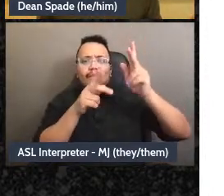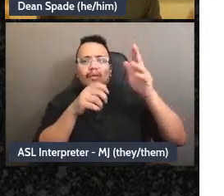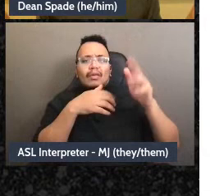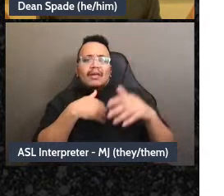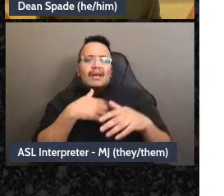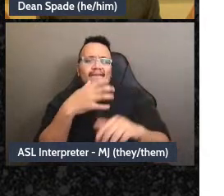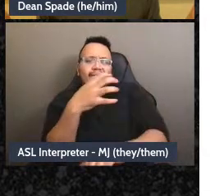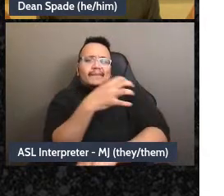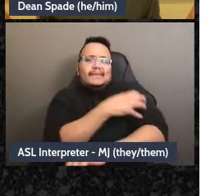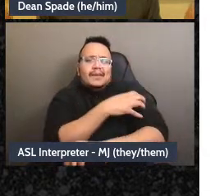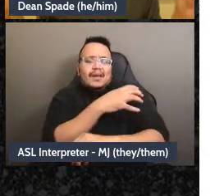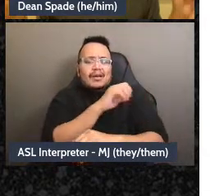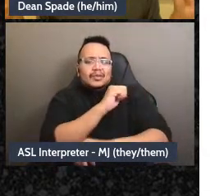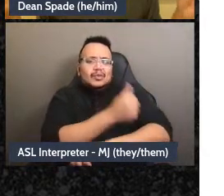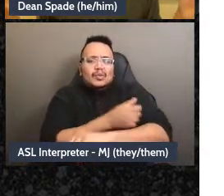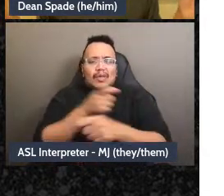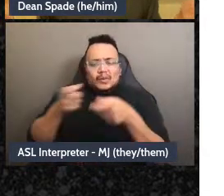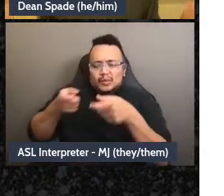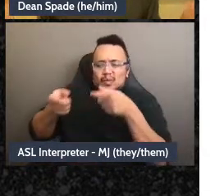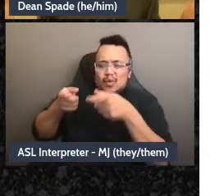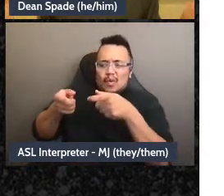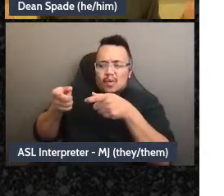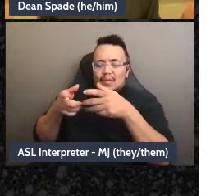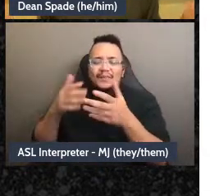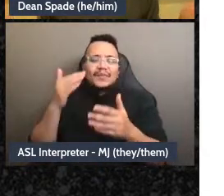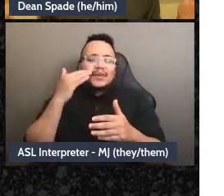you know how like non-profits have volunteers who just, like, stuff envelopes or just like